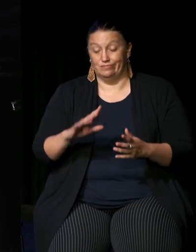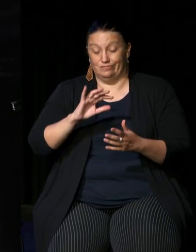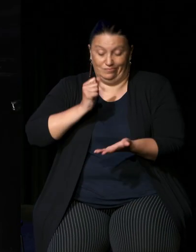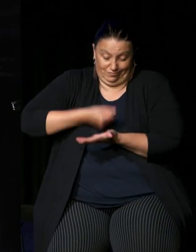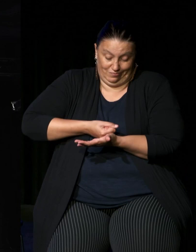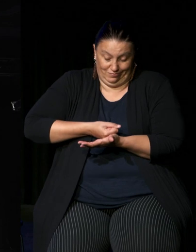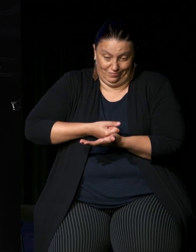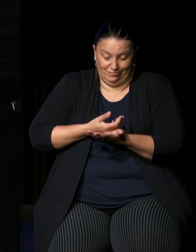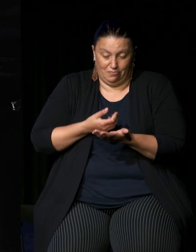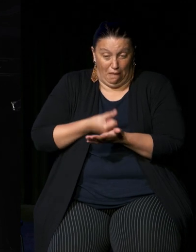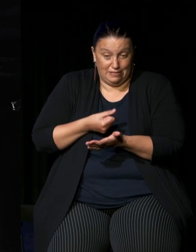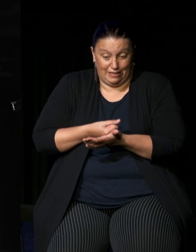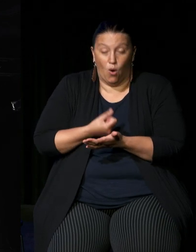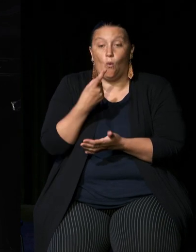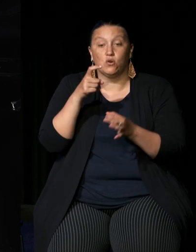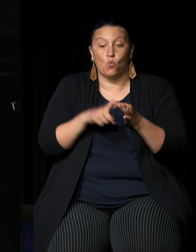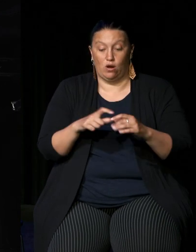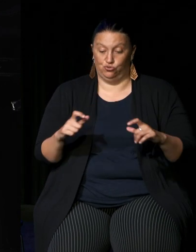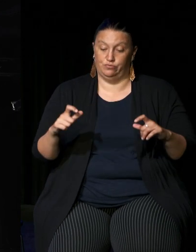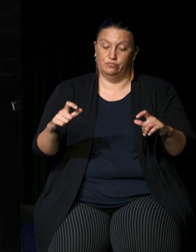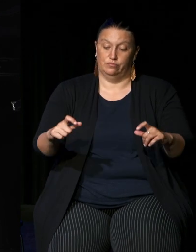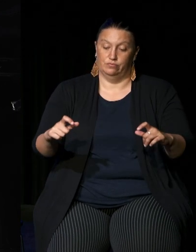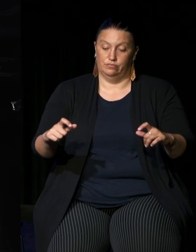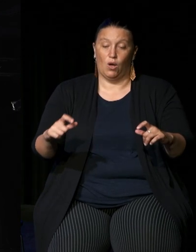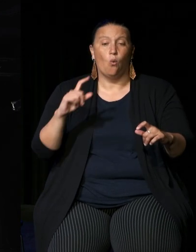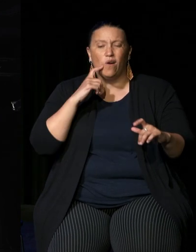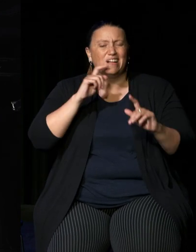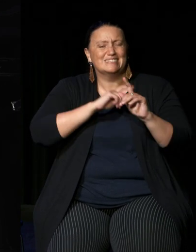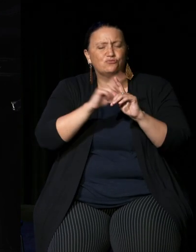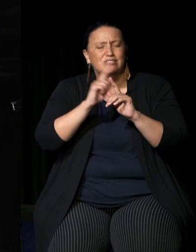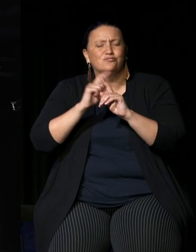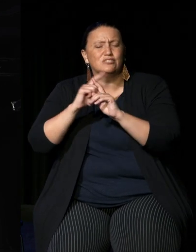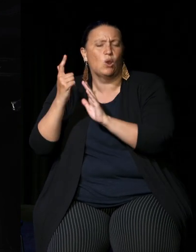the question will be put, there'll be various pieces of legislation uh some